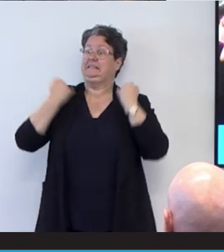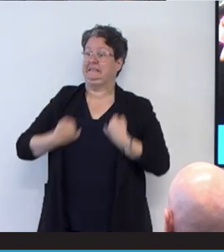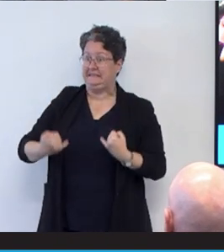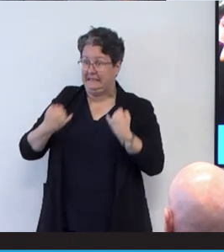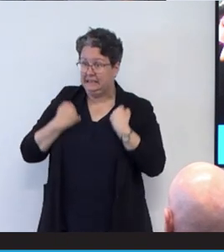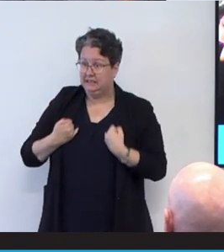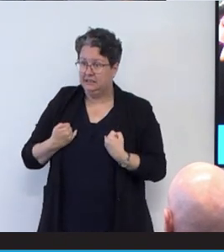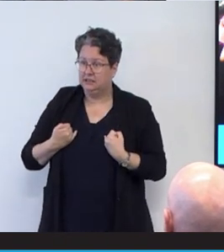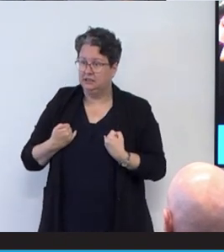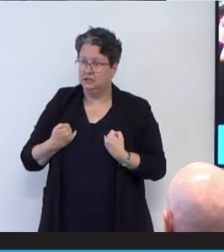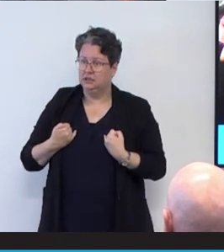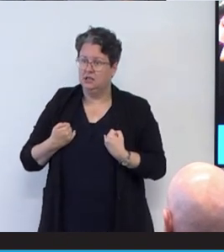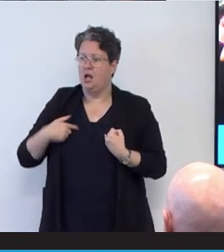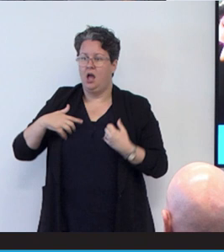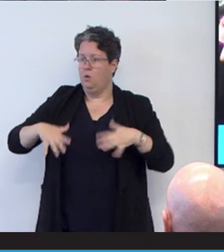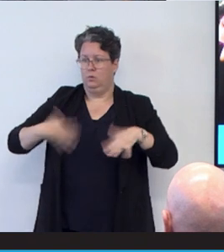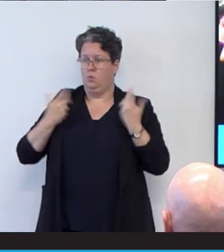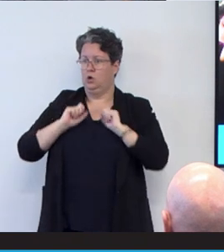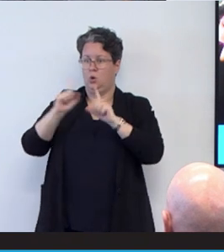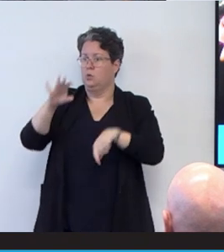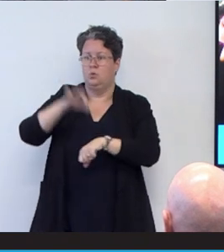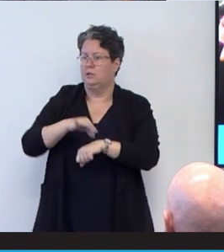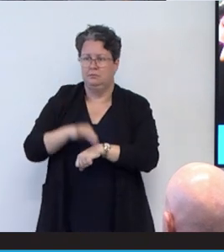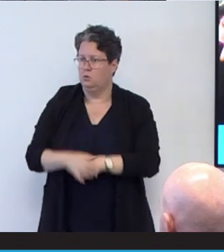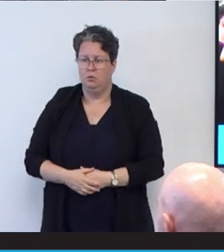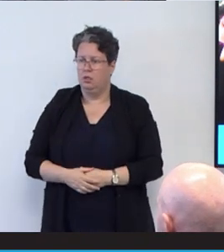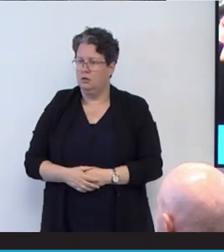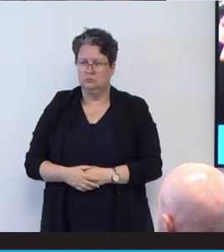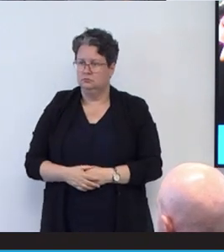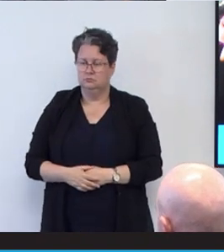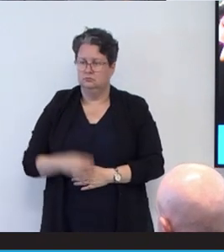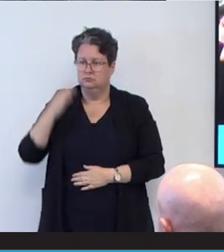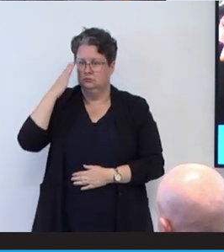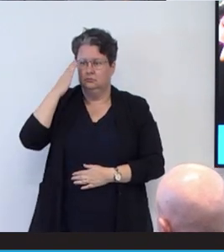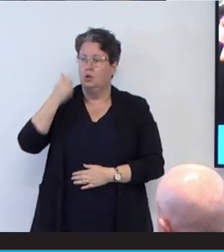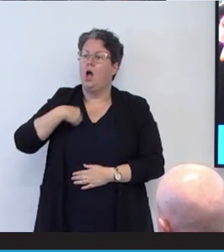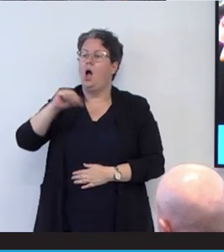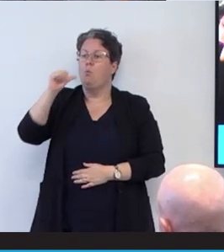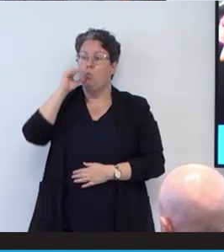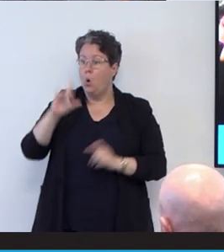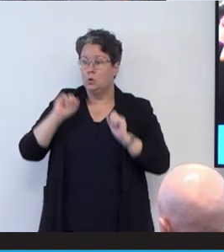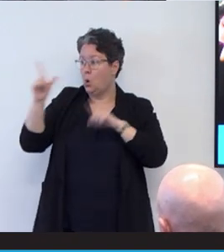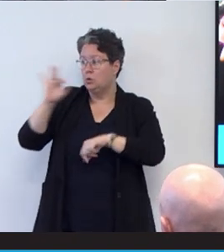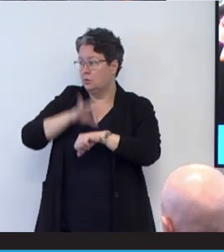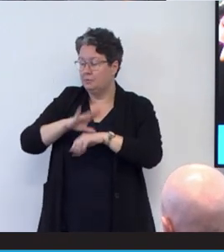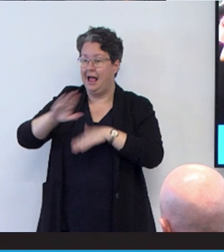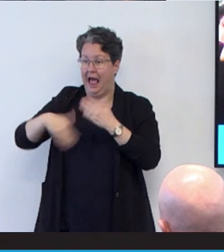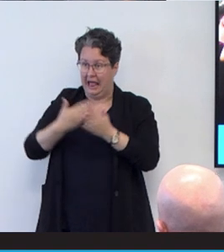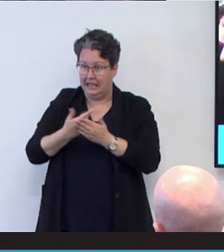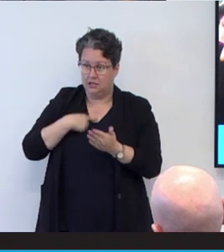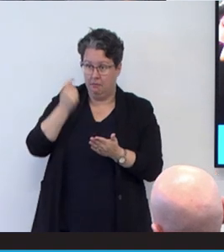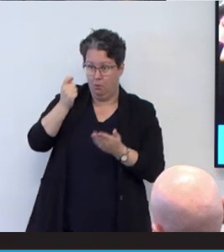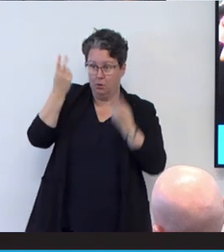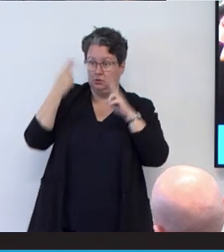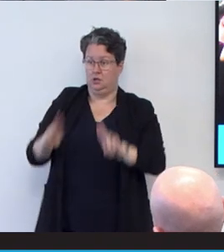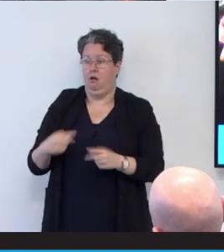I would dread going to a hospital and I will not go unless I'm on the verge of death.